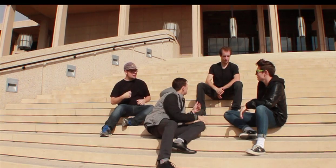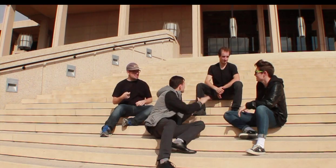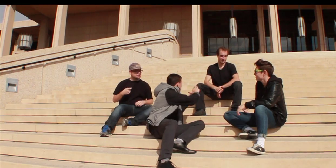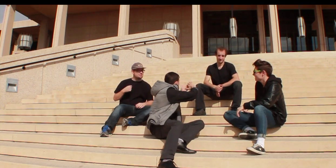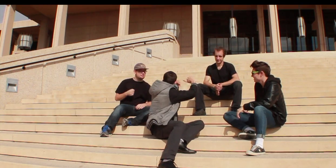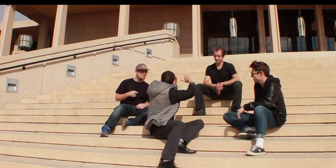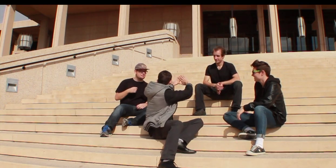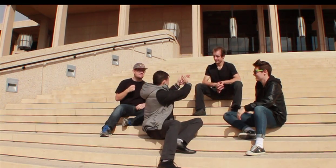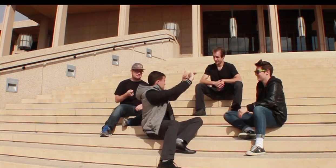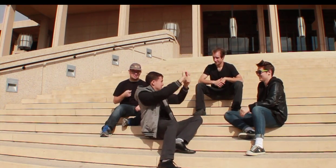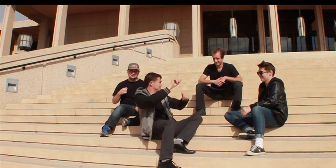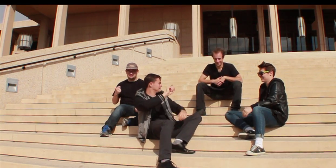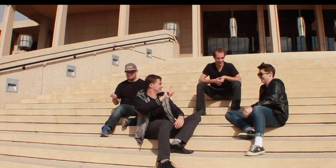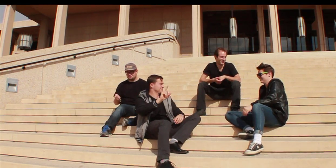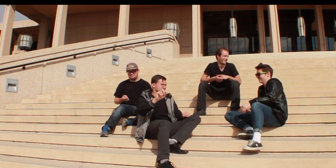Doody: Did she put up a fight?